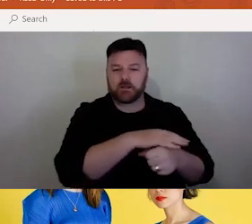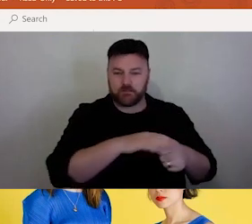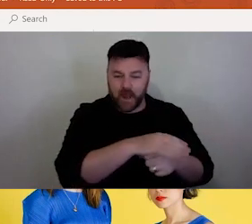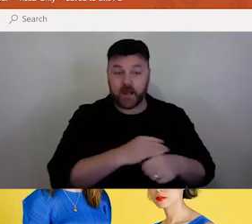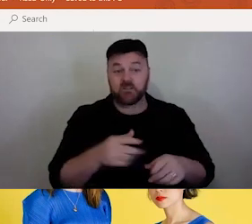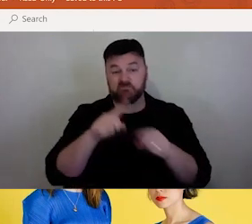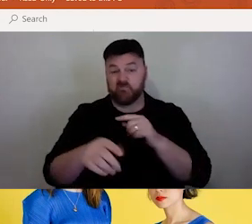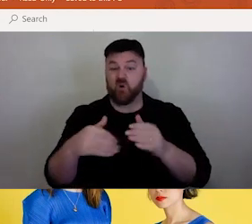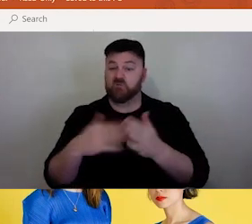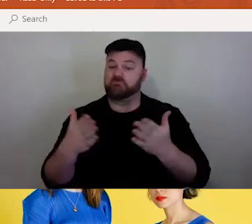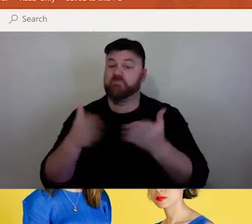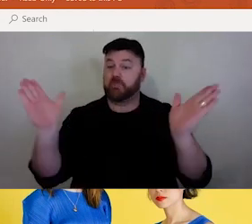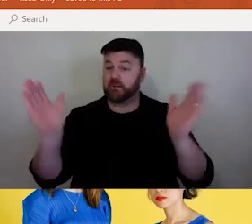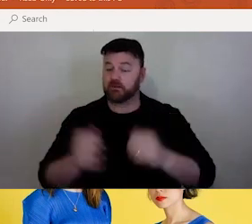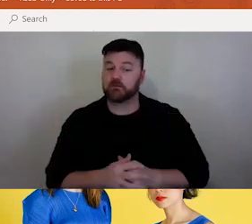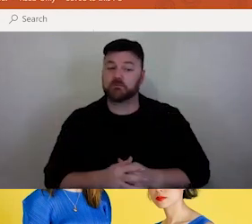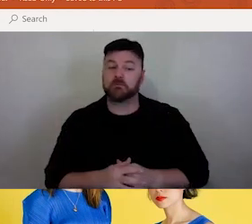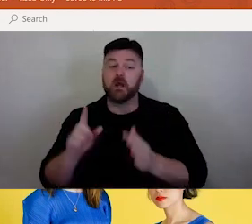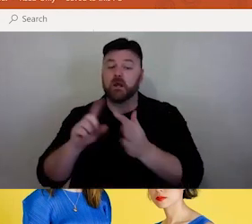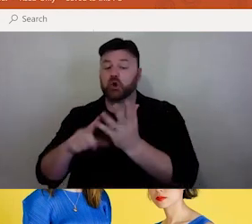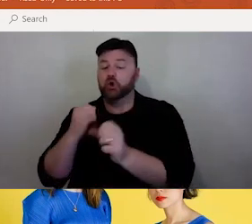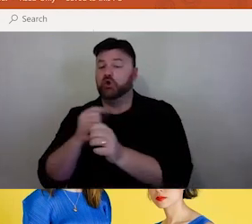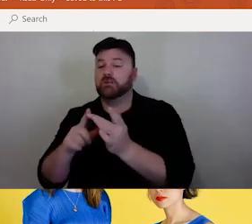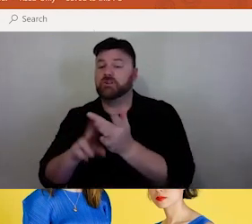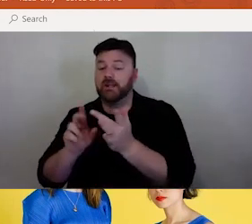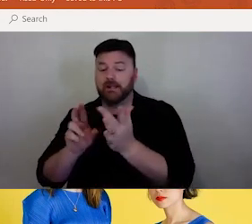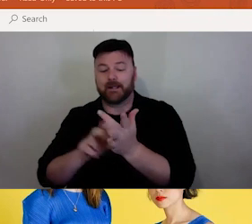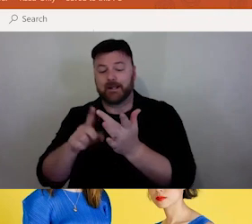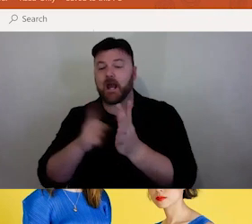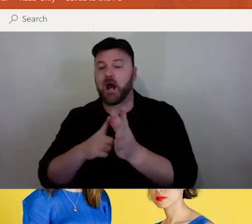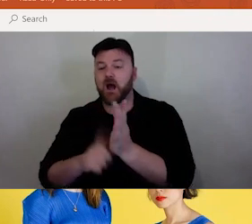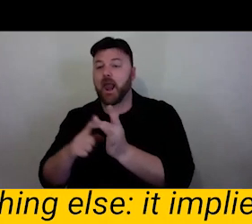Eugenia Lim, who is not with us today, she's also